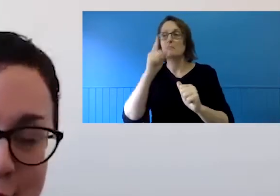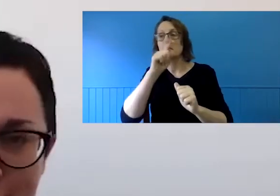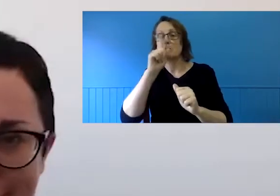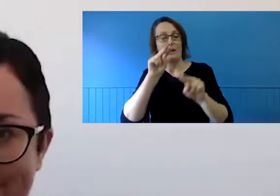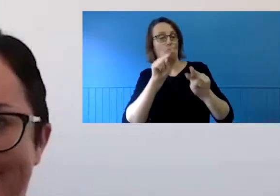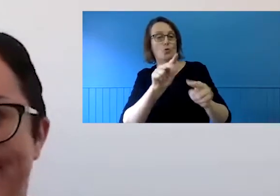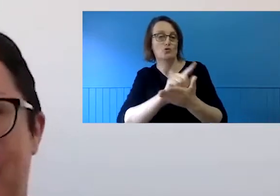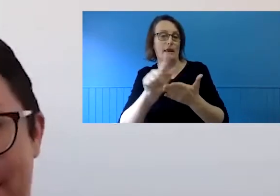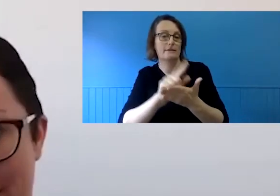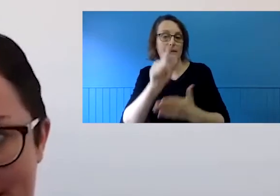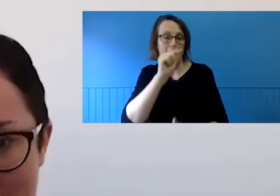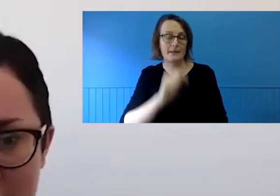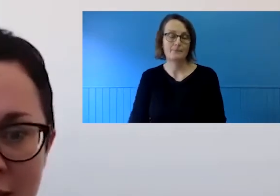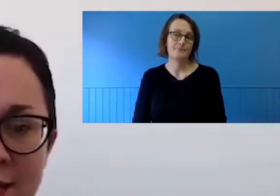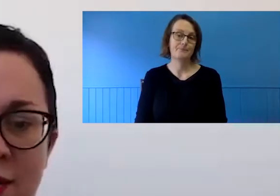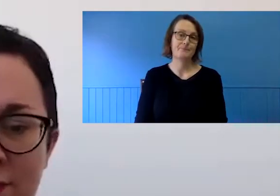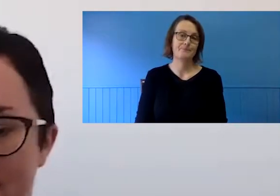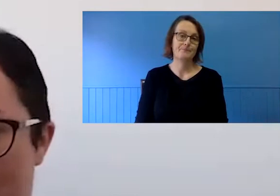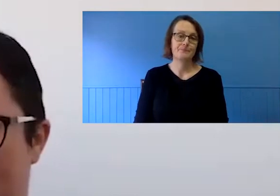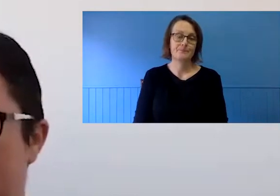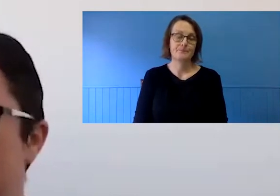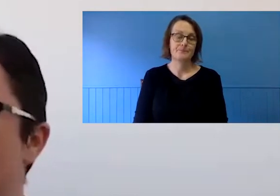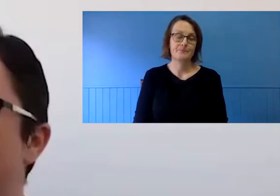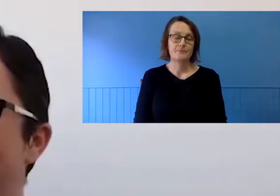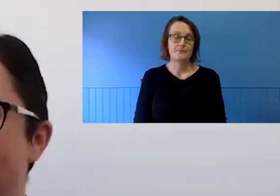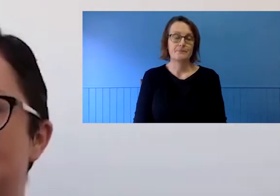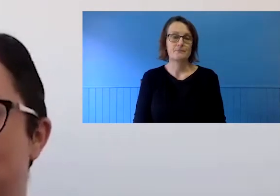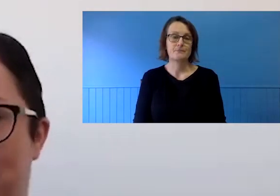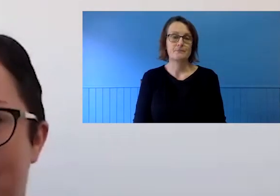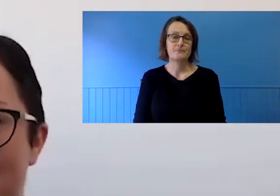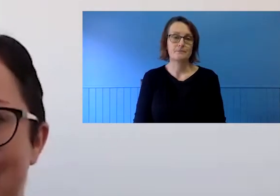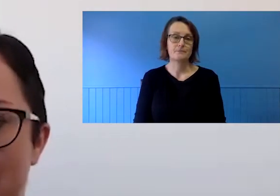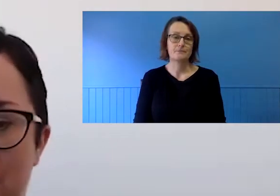So, COVID-19 has obviously plunged the world into